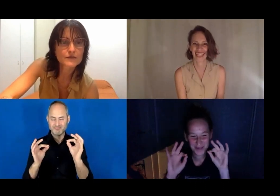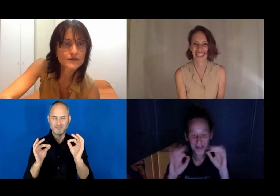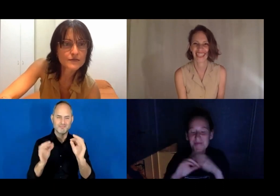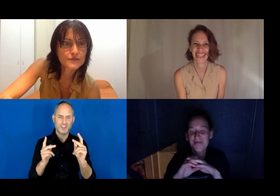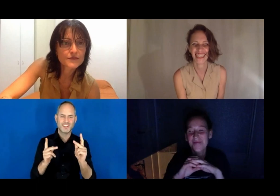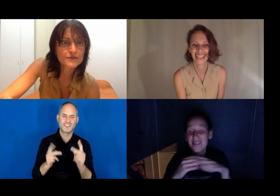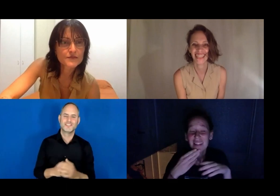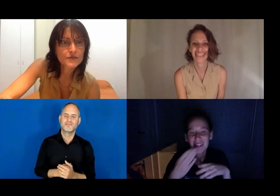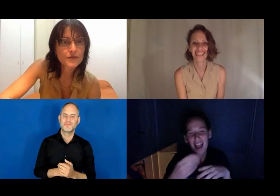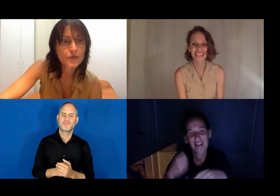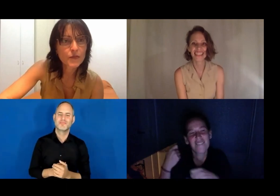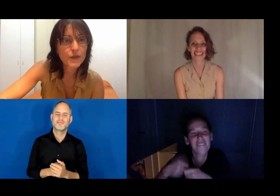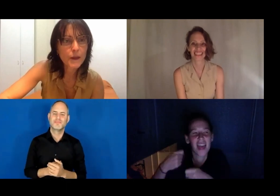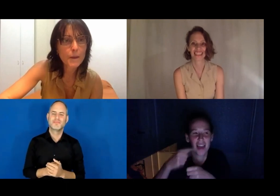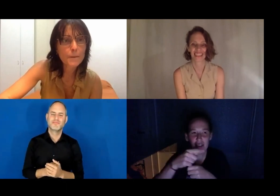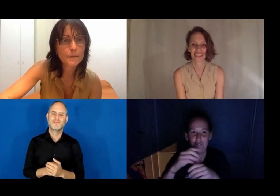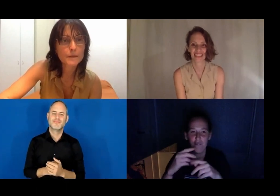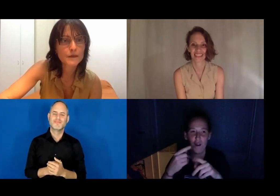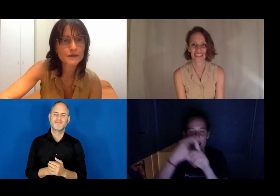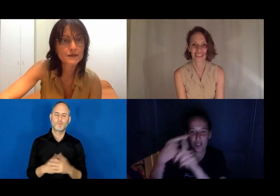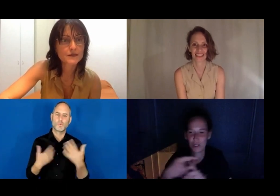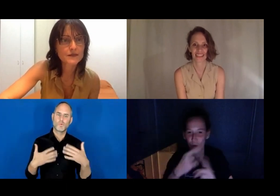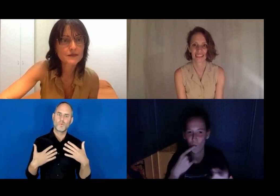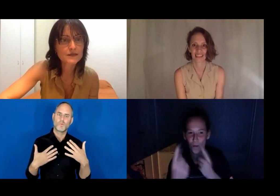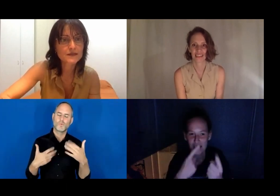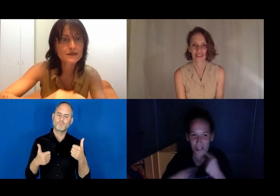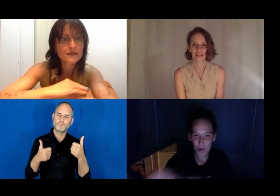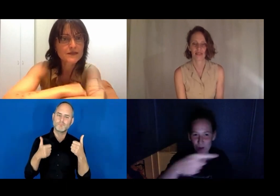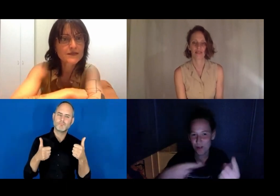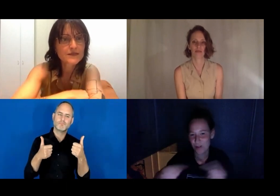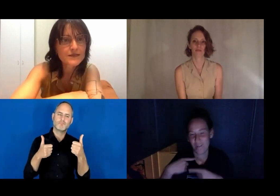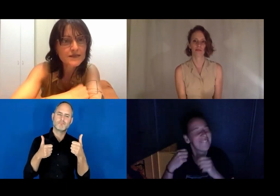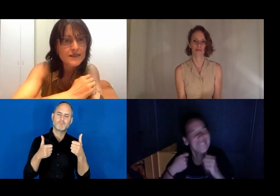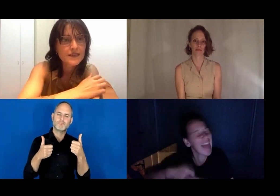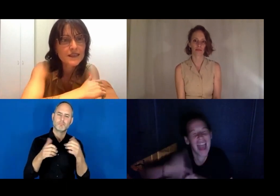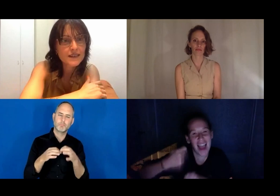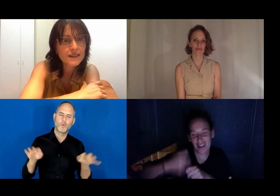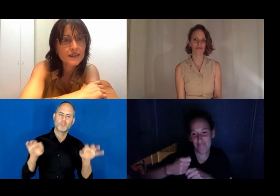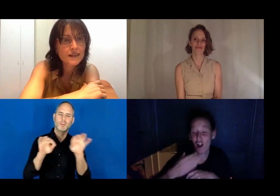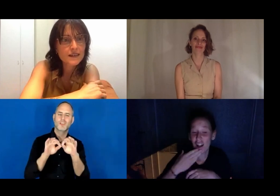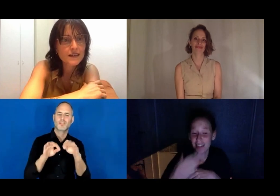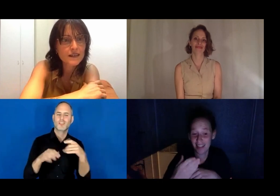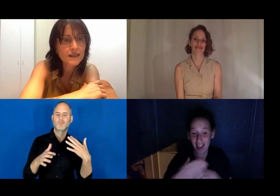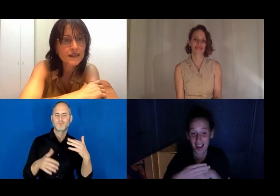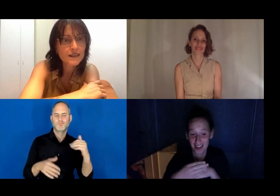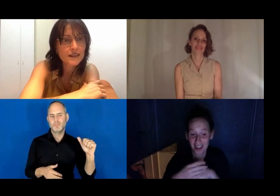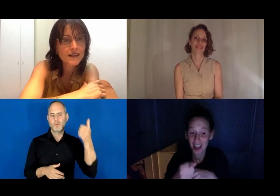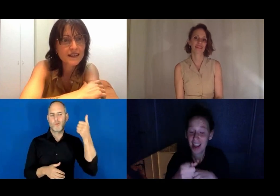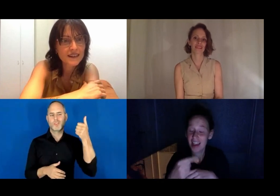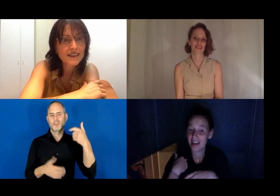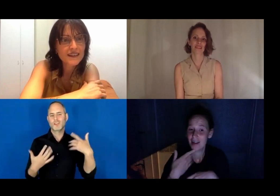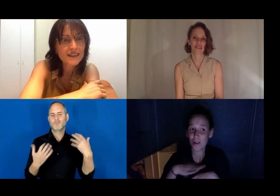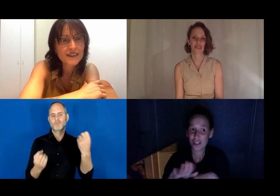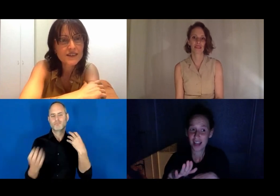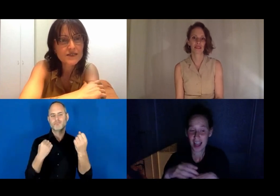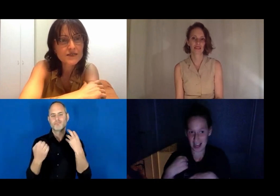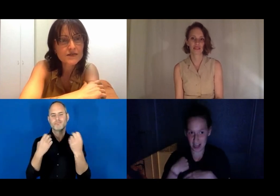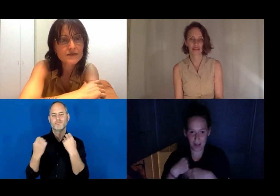Lua: Thank you so much. Thank you so much for this Zoom evening here tonight.